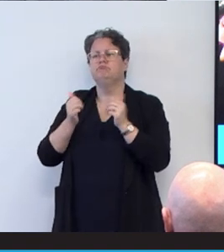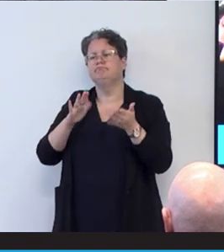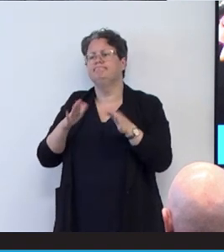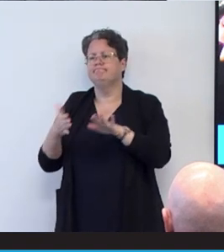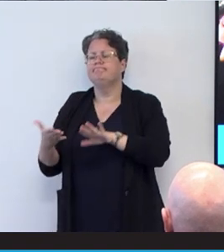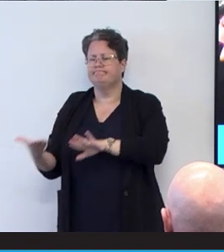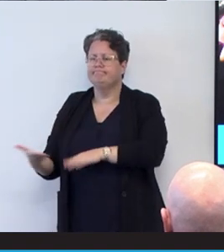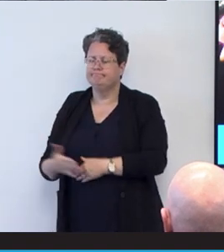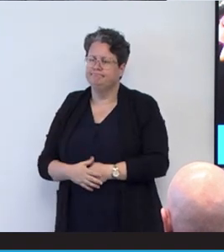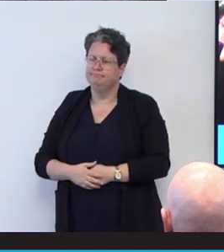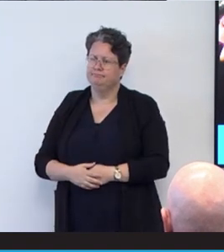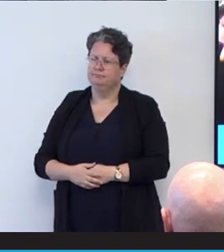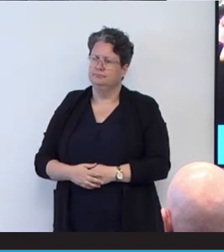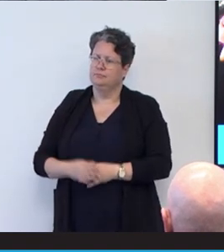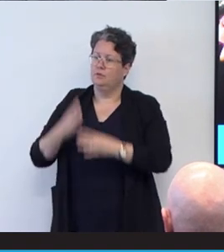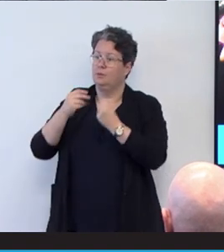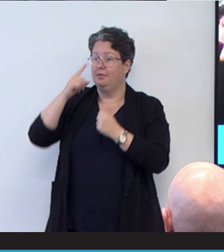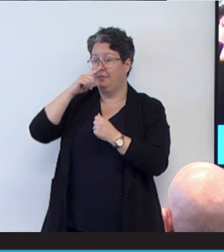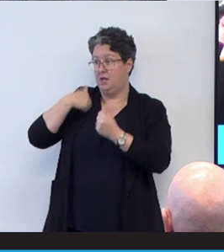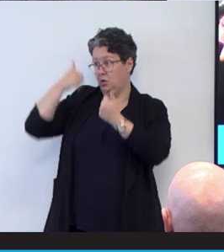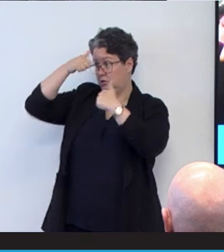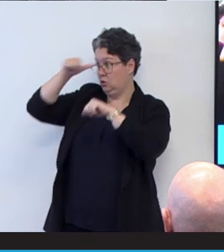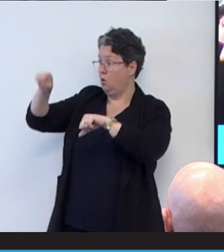So some of the people that we got to know during that time there,